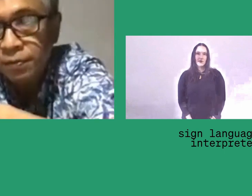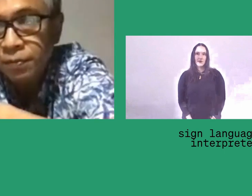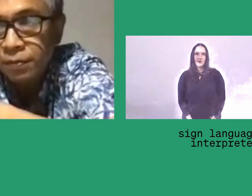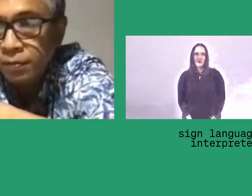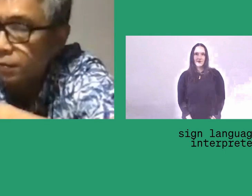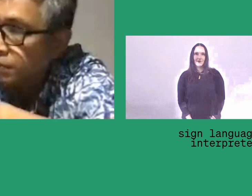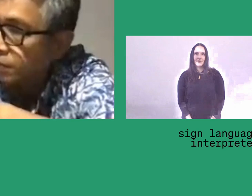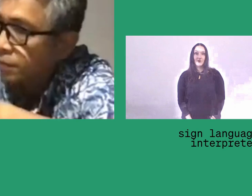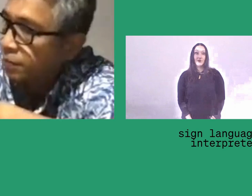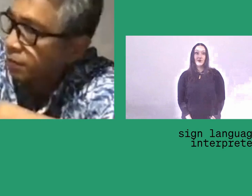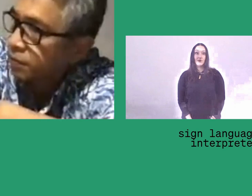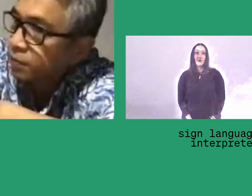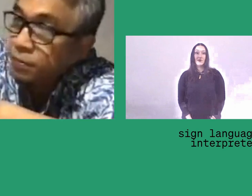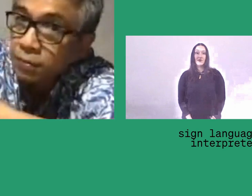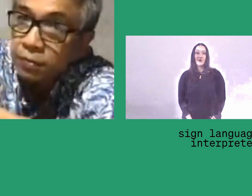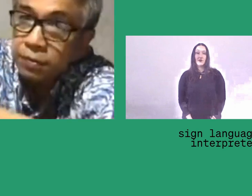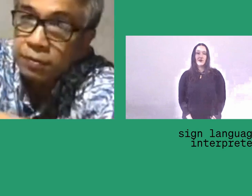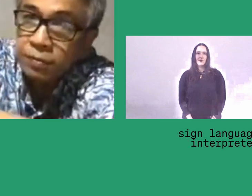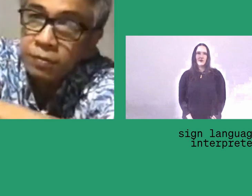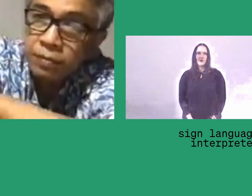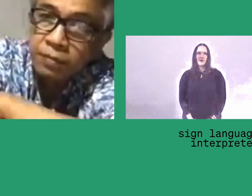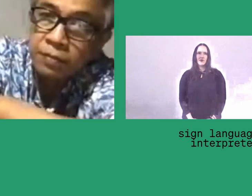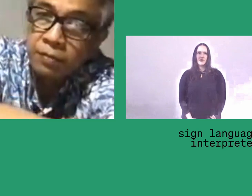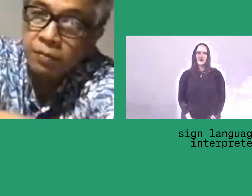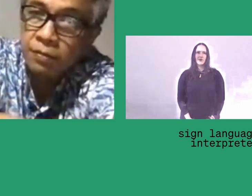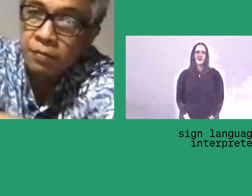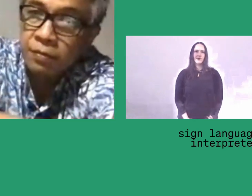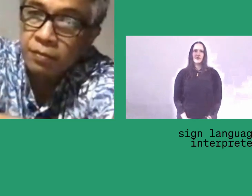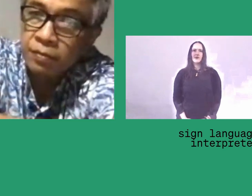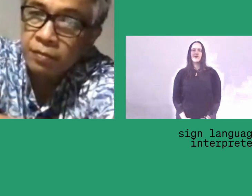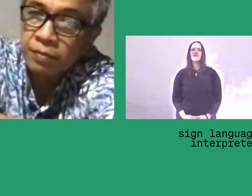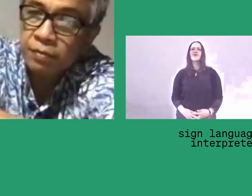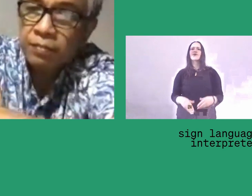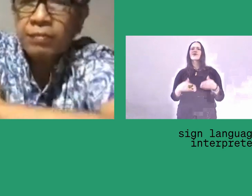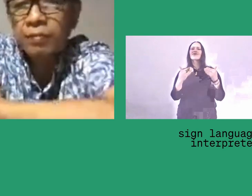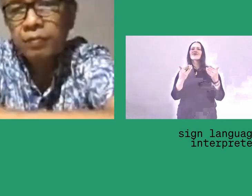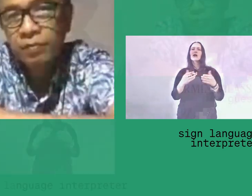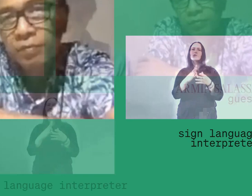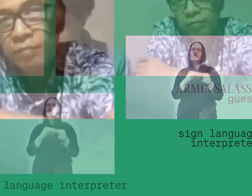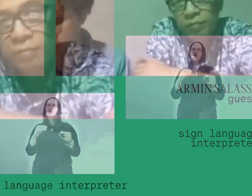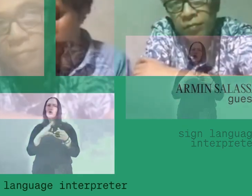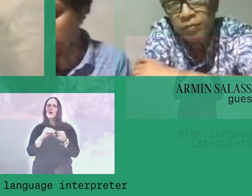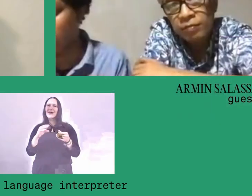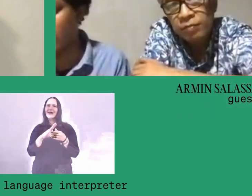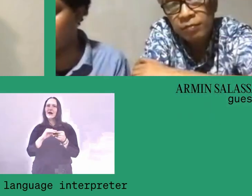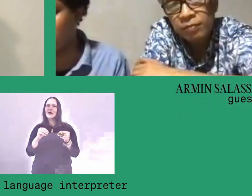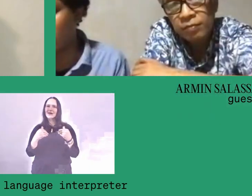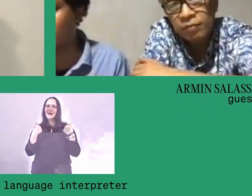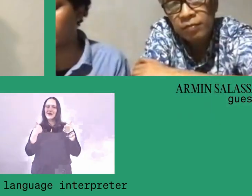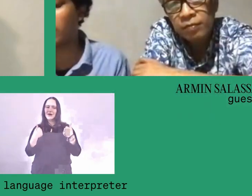So the story and behaviour, which are interrelated with one another, they are embodied and embedded in our memory